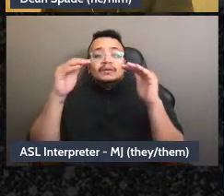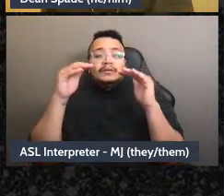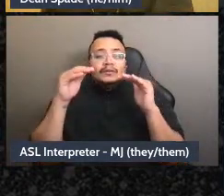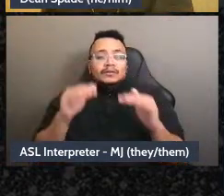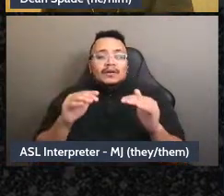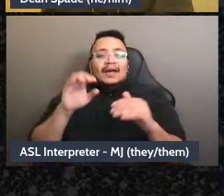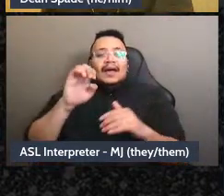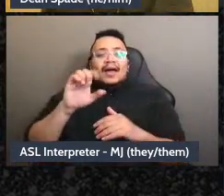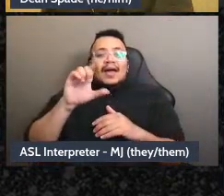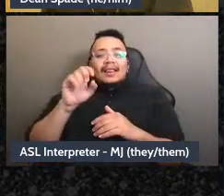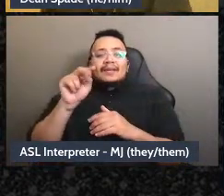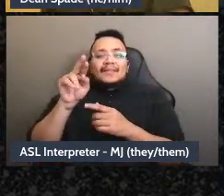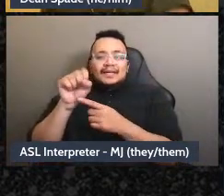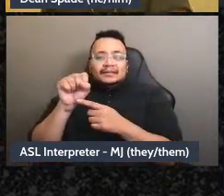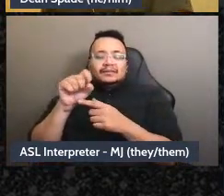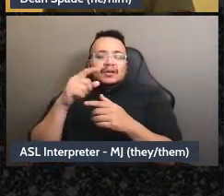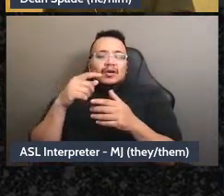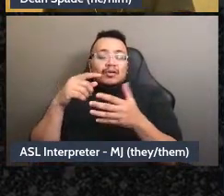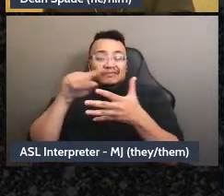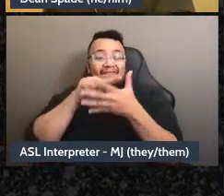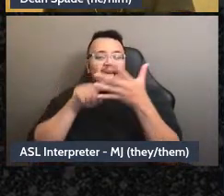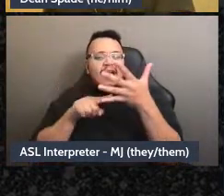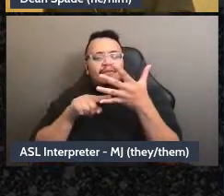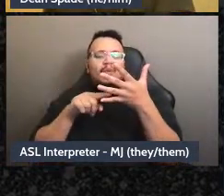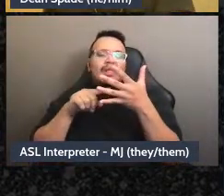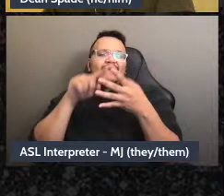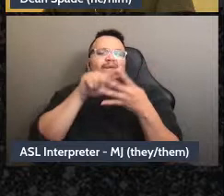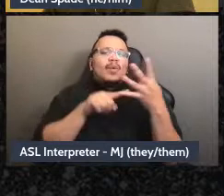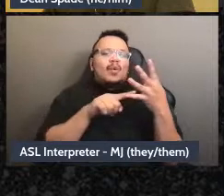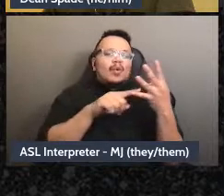I’ll talk about one of them, so today I want us to talk about teams and why I think it's